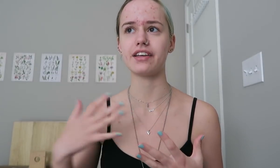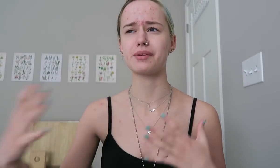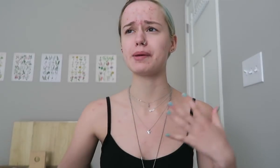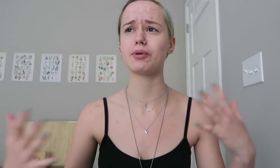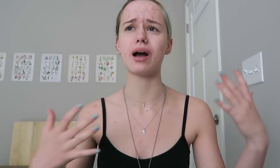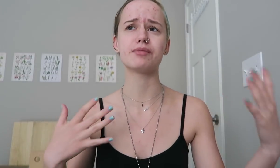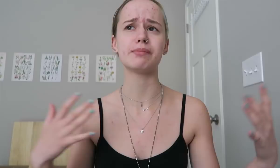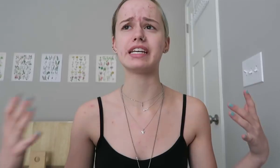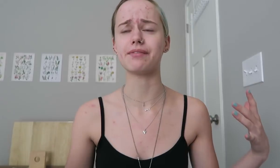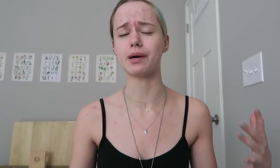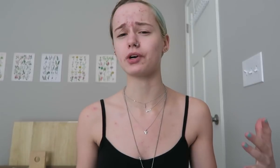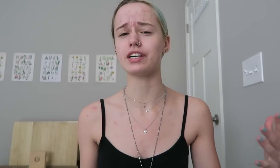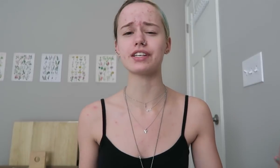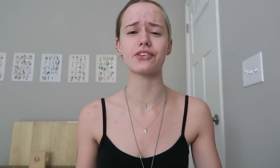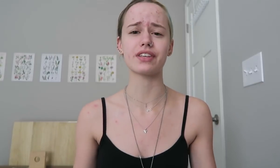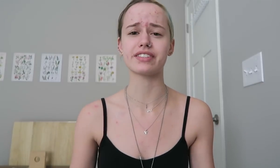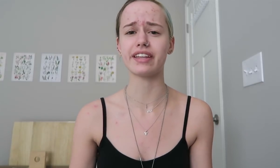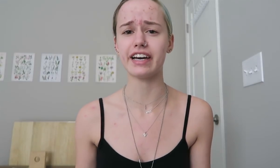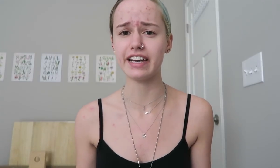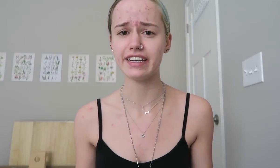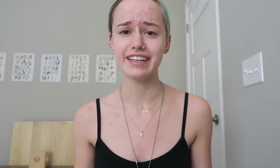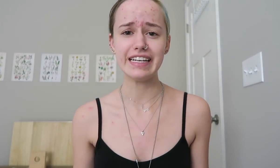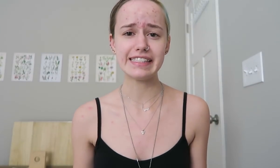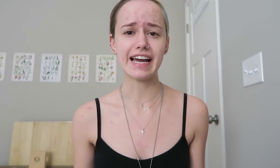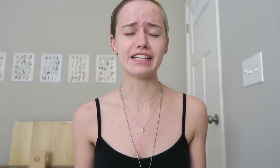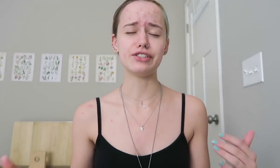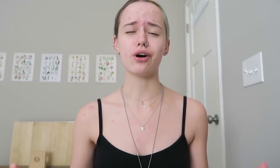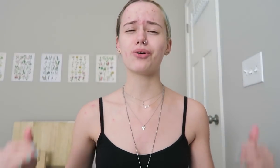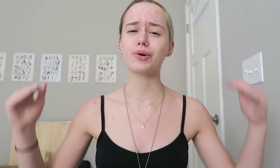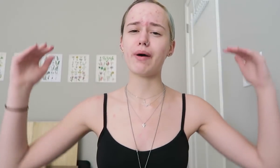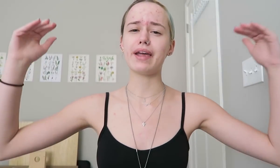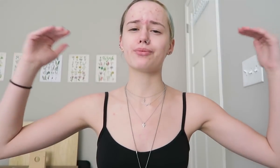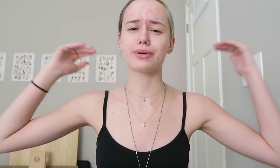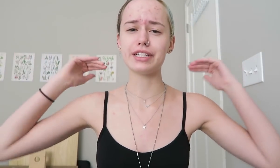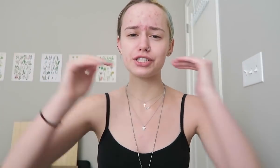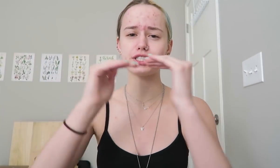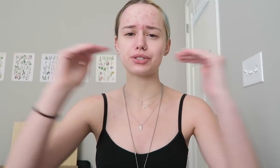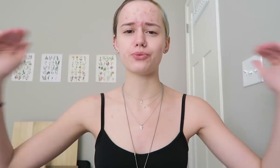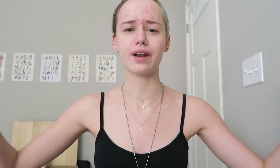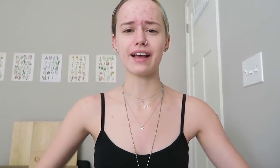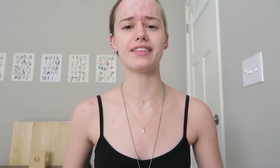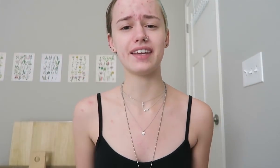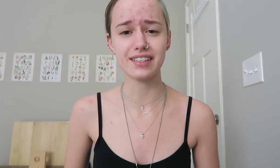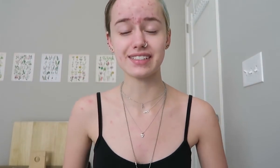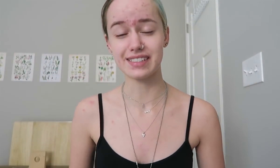And I've had other people come to me and have come across other things online that don't quite reach what I think is an